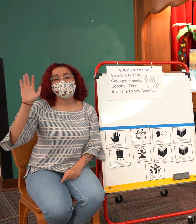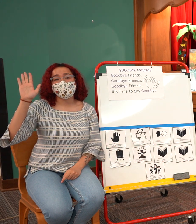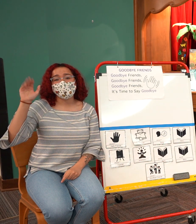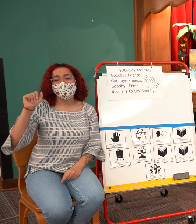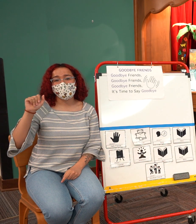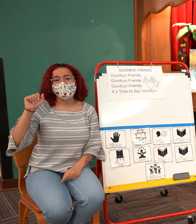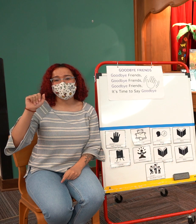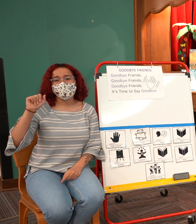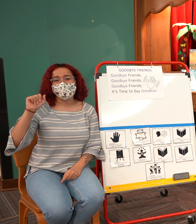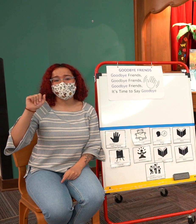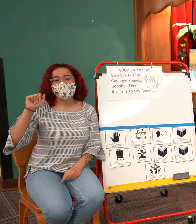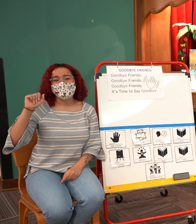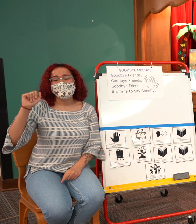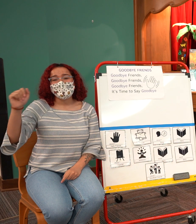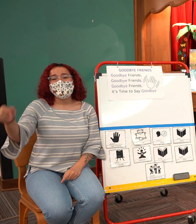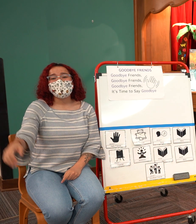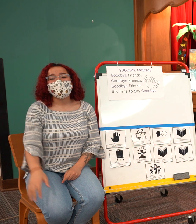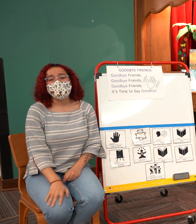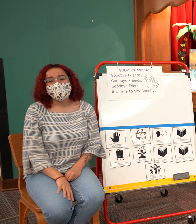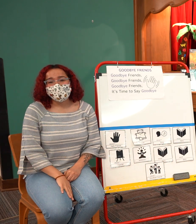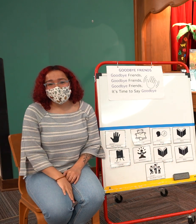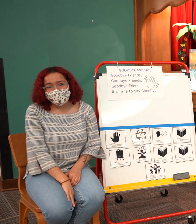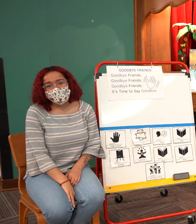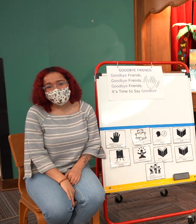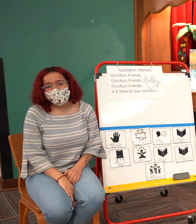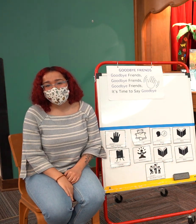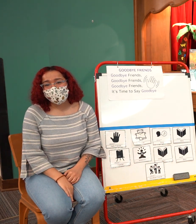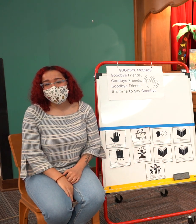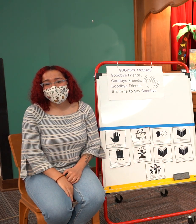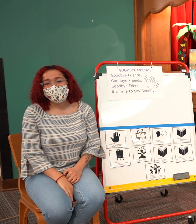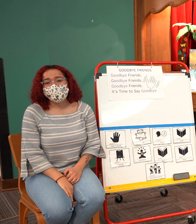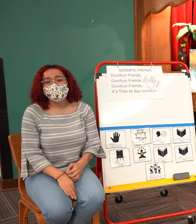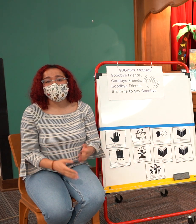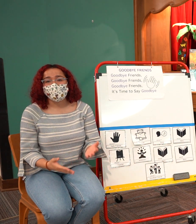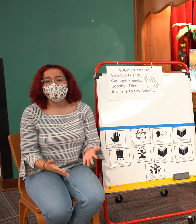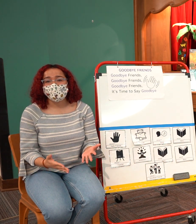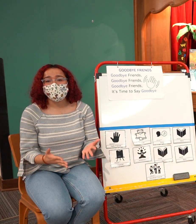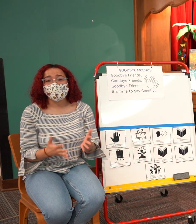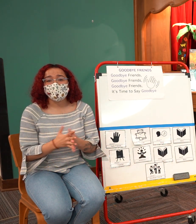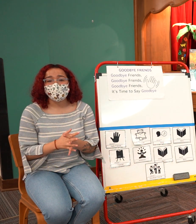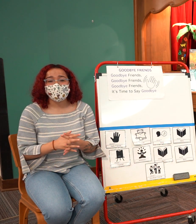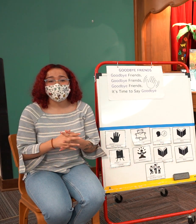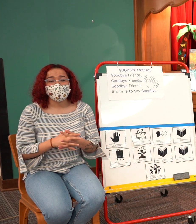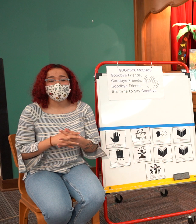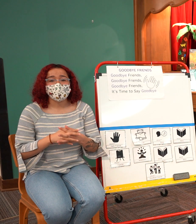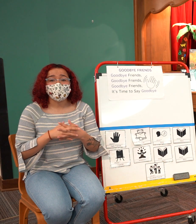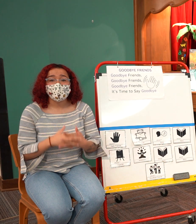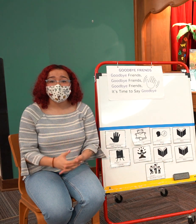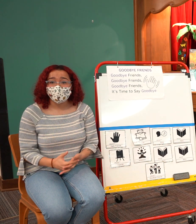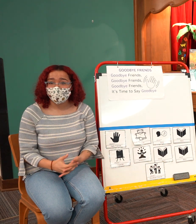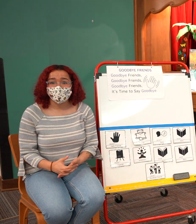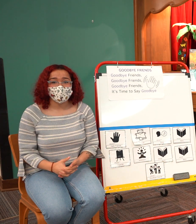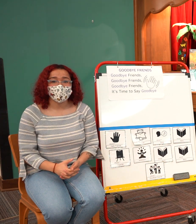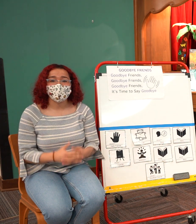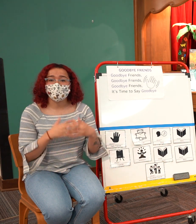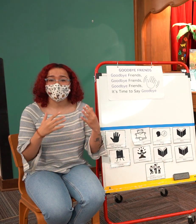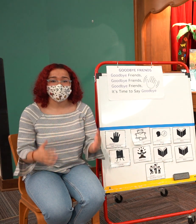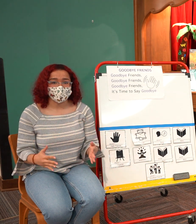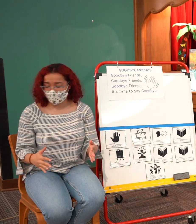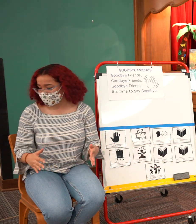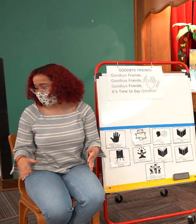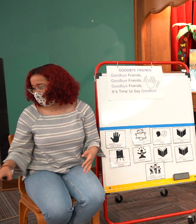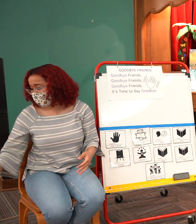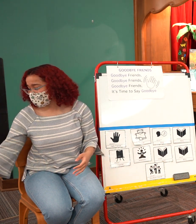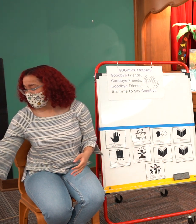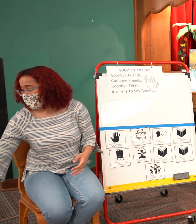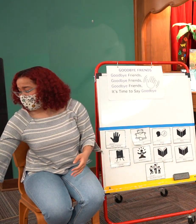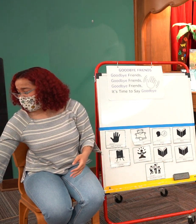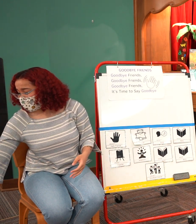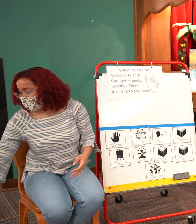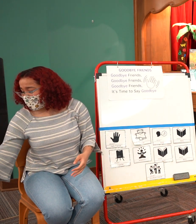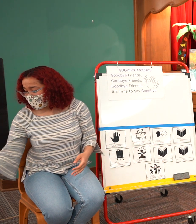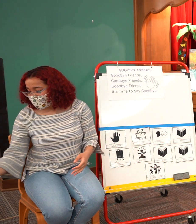remember that you can get engaged with rebrave in all sorts of different ways so you can